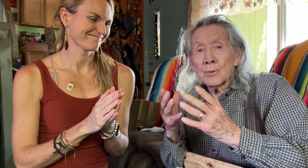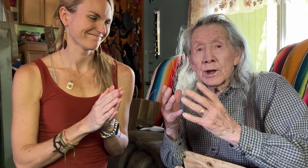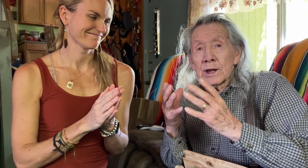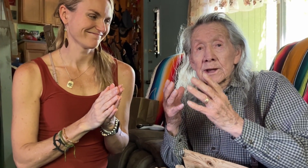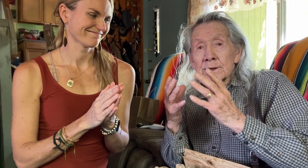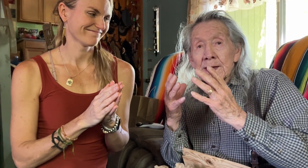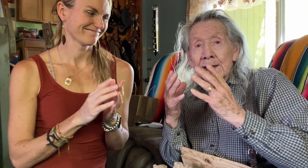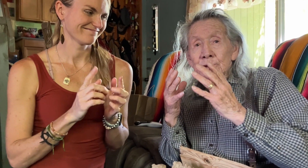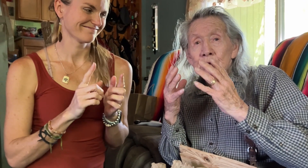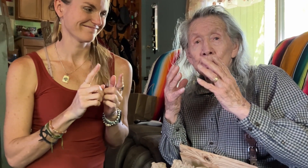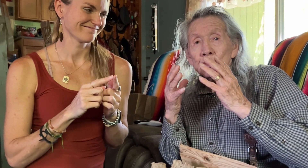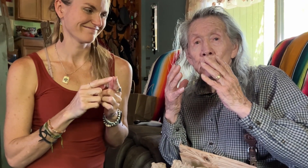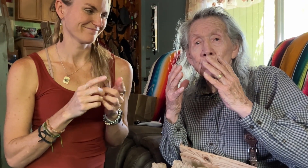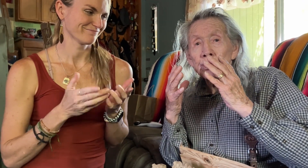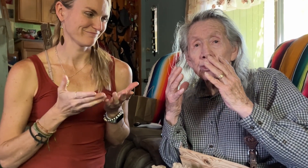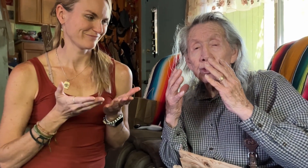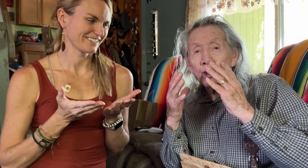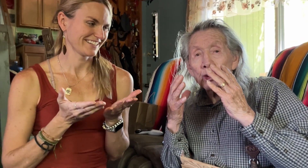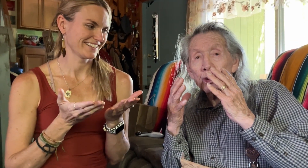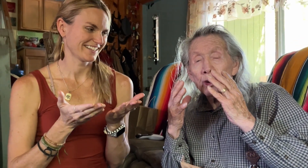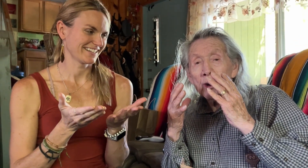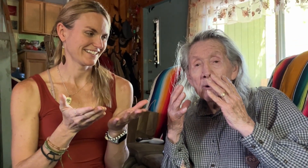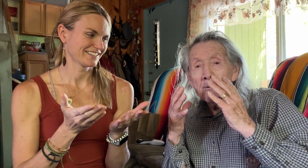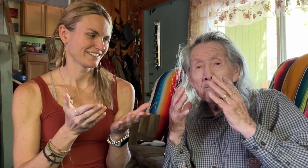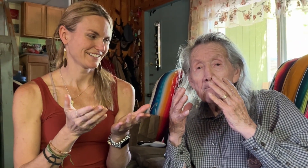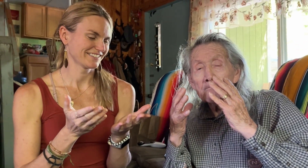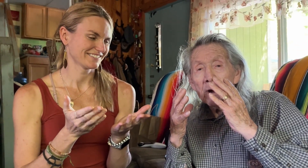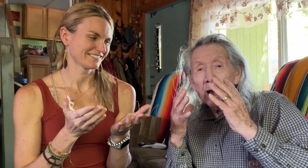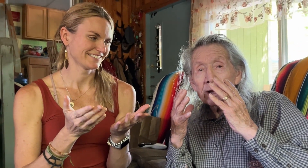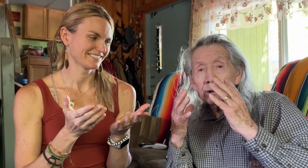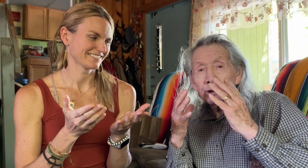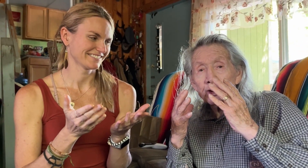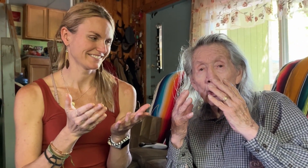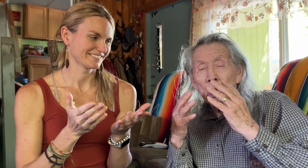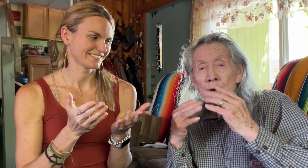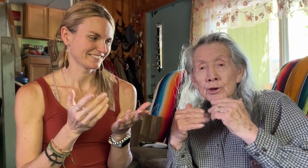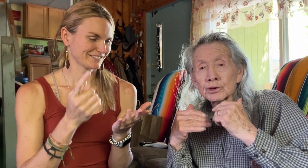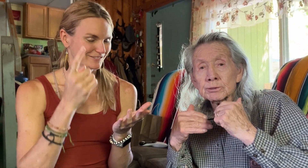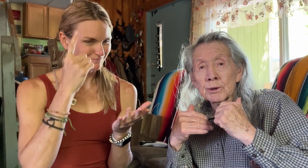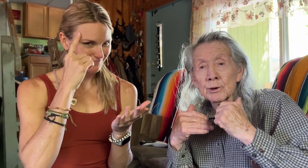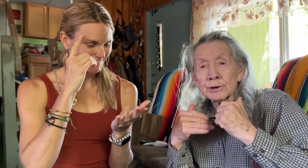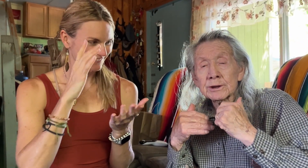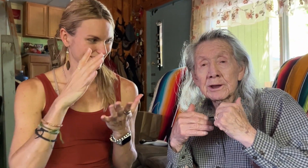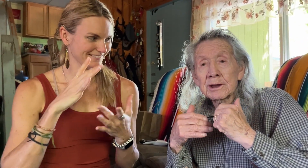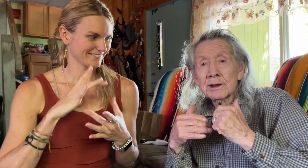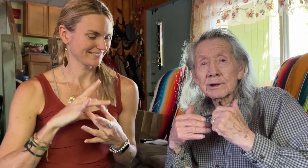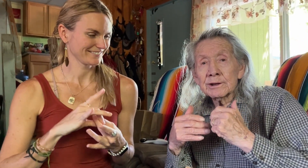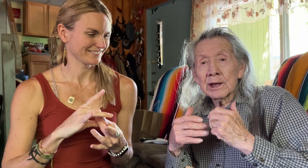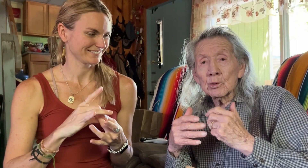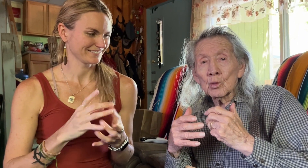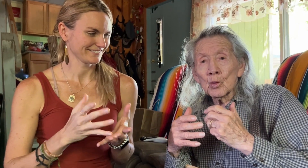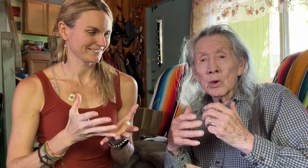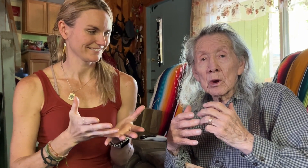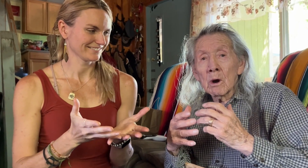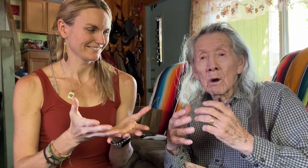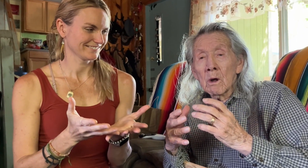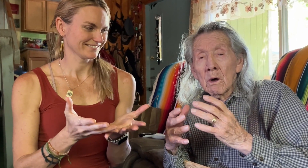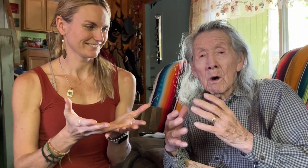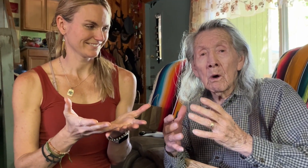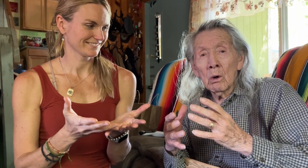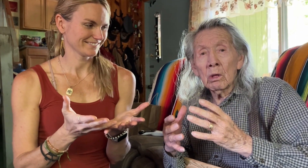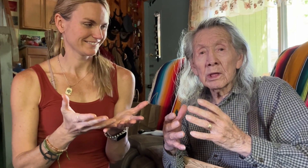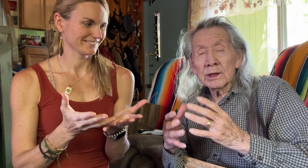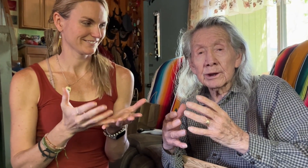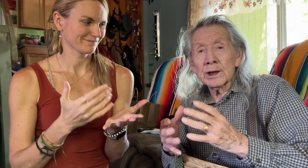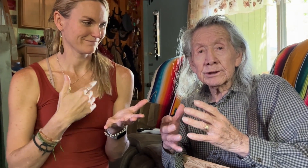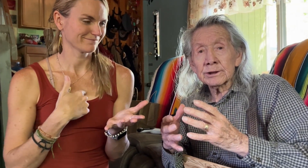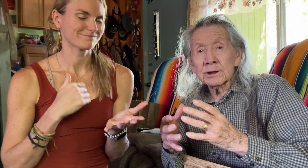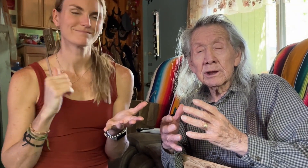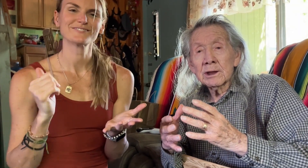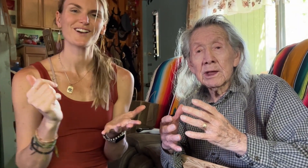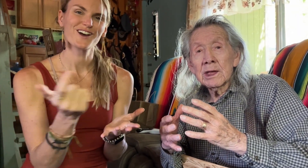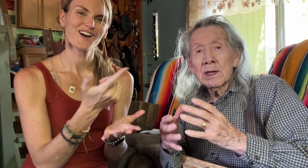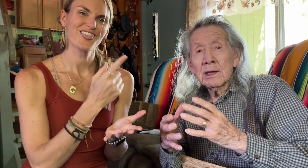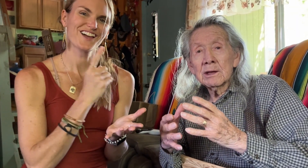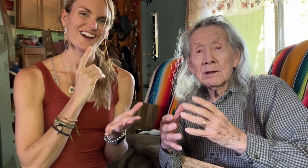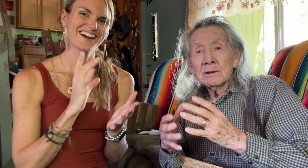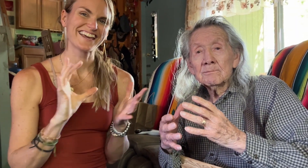bringing that to your heart and your mind and your spirit: that we are all connected.